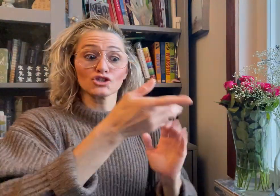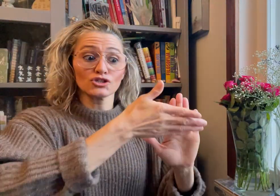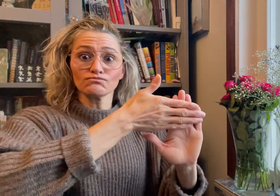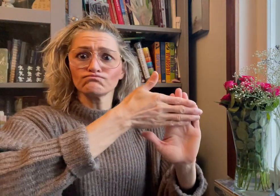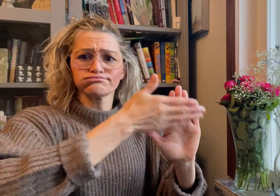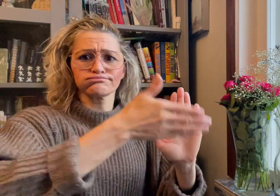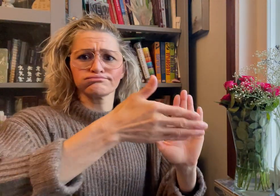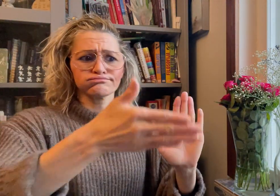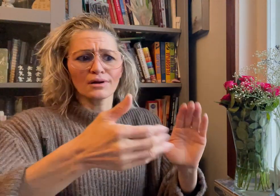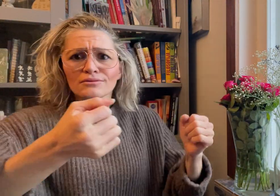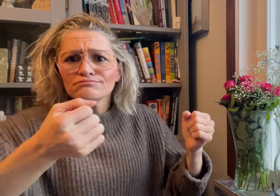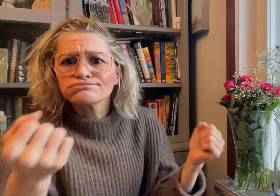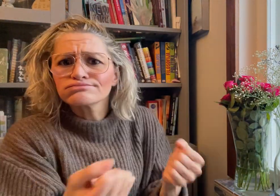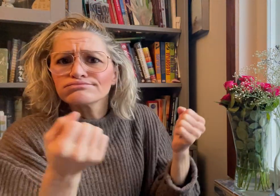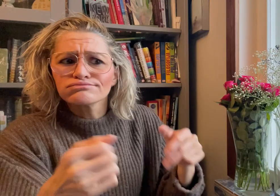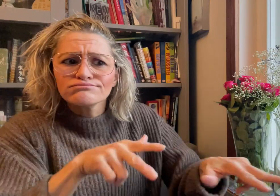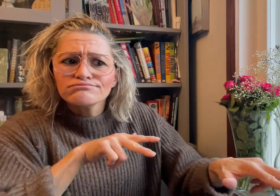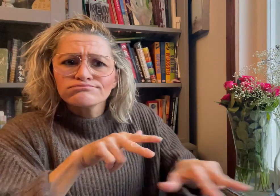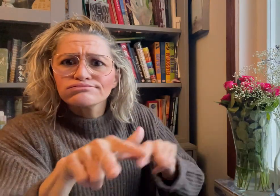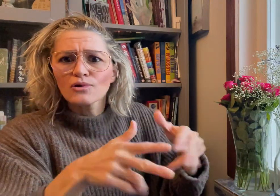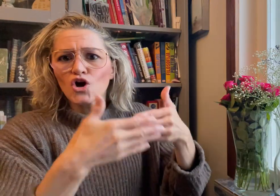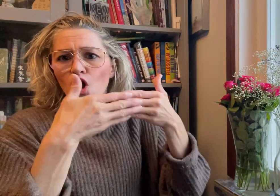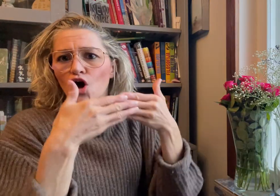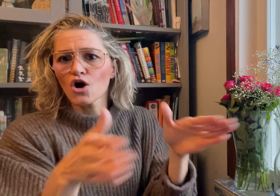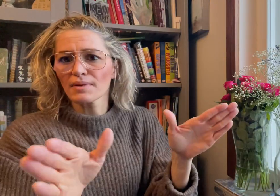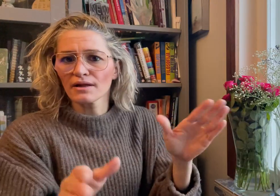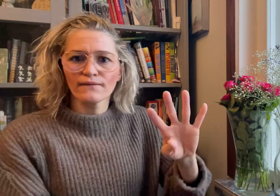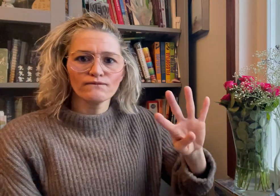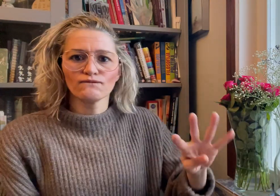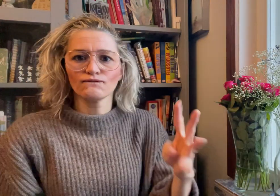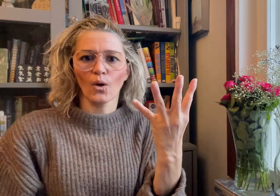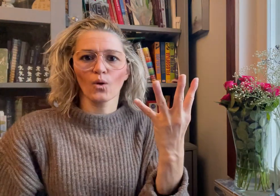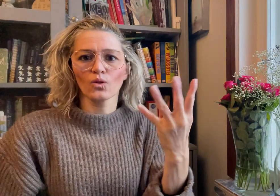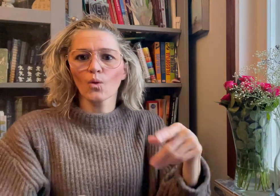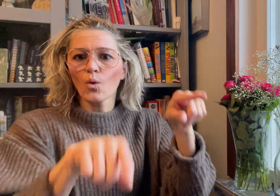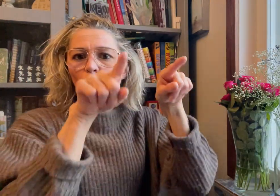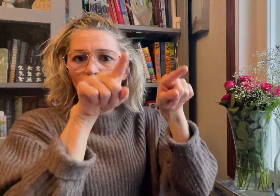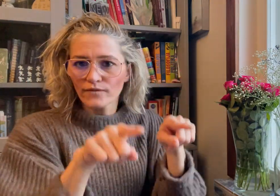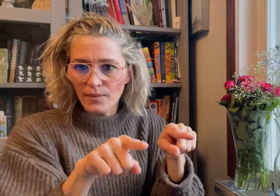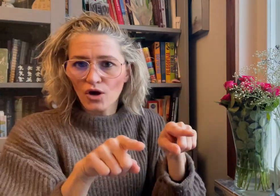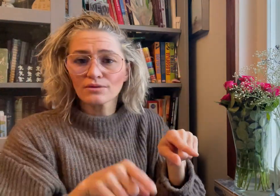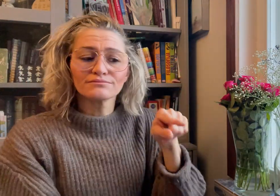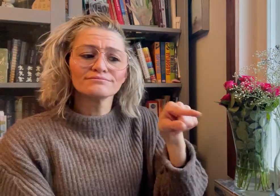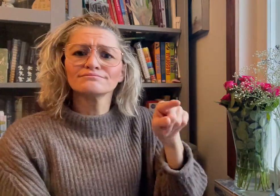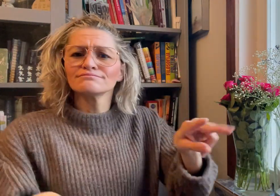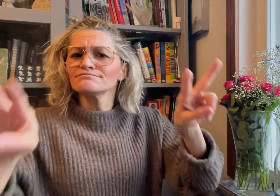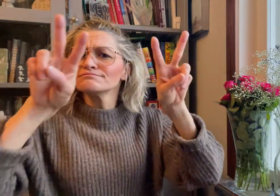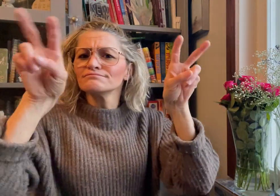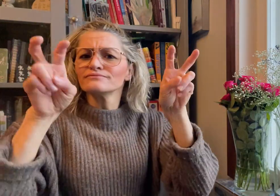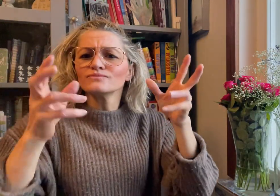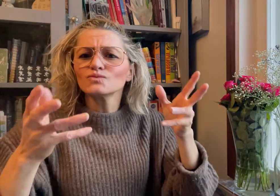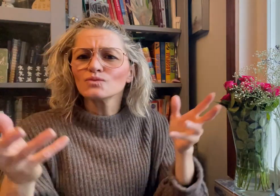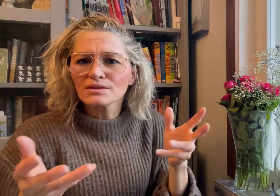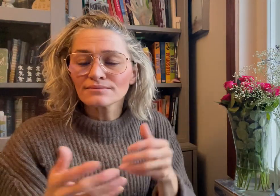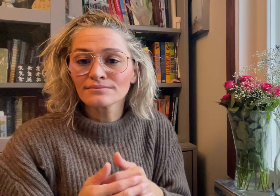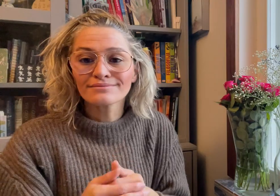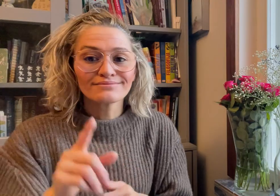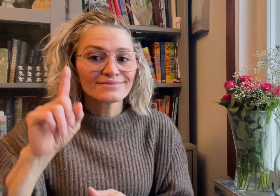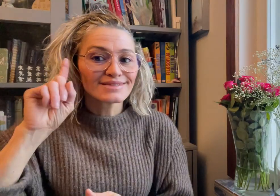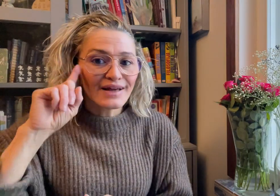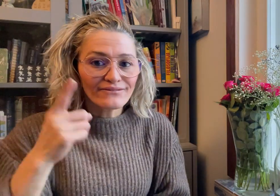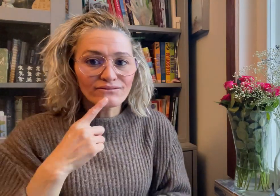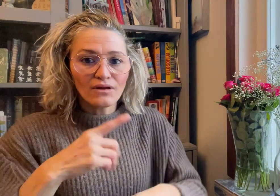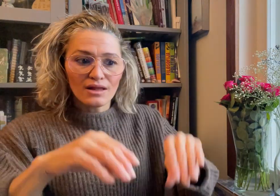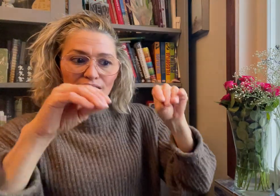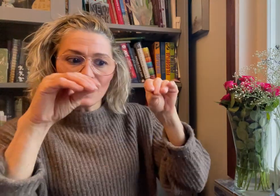The first series of events opened on November 4th with the title